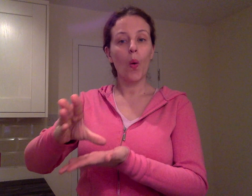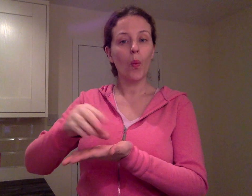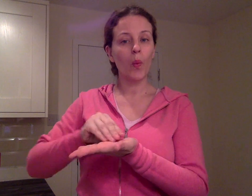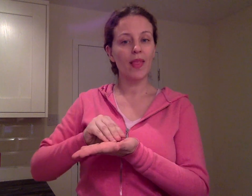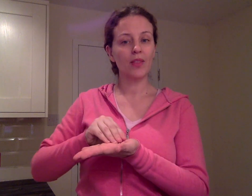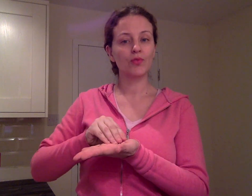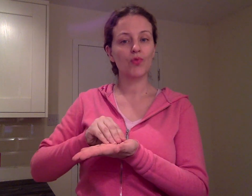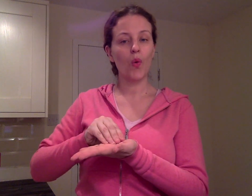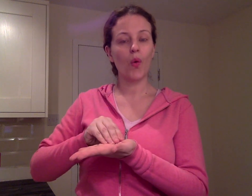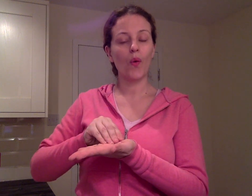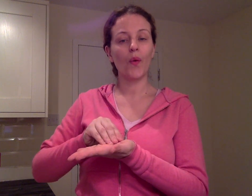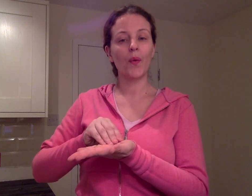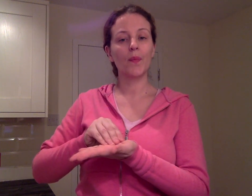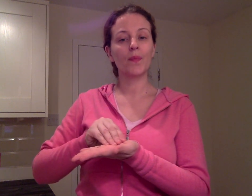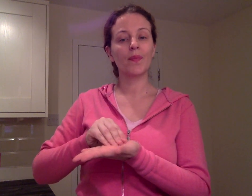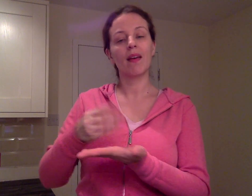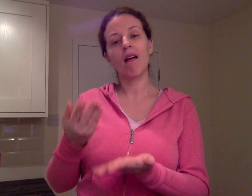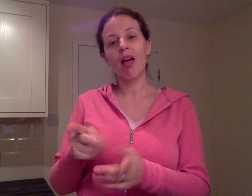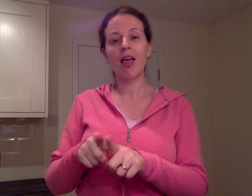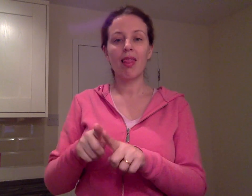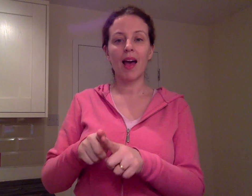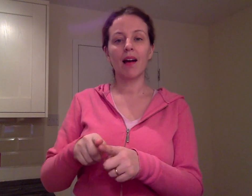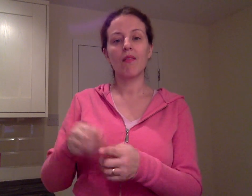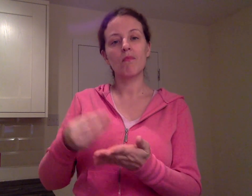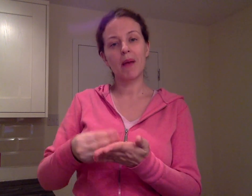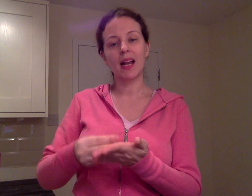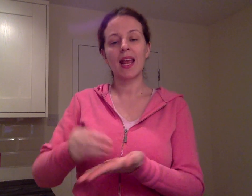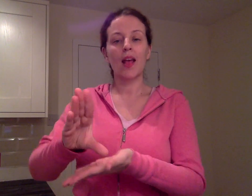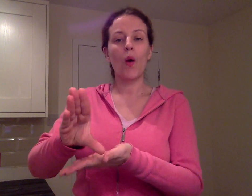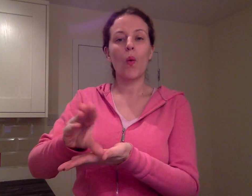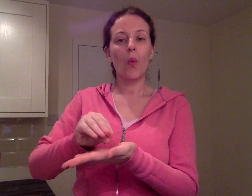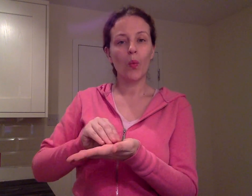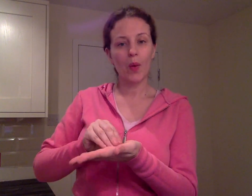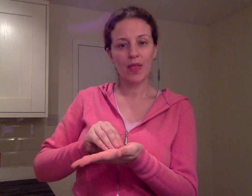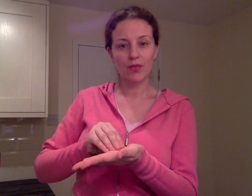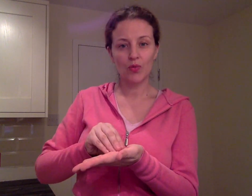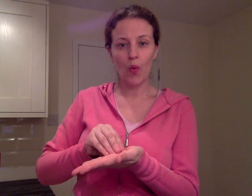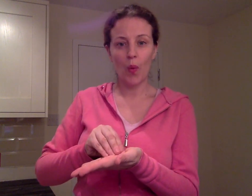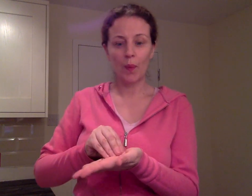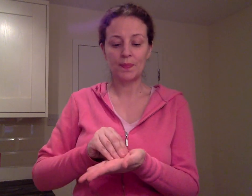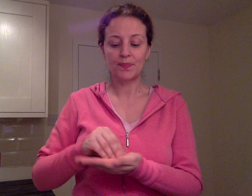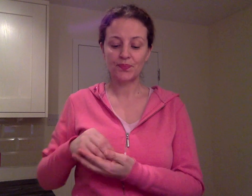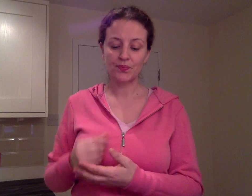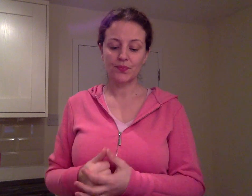WITHDRAW Like money withdraw